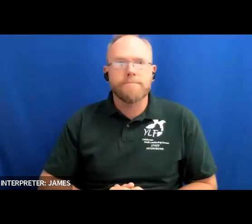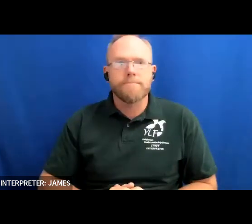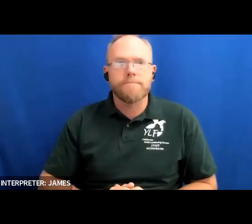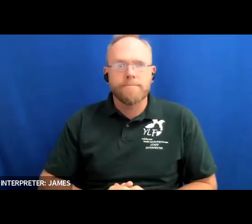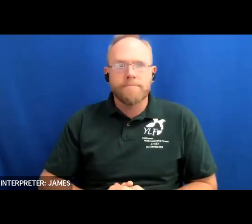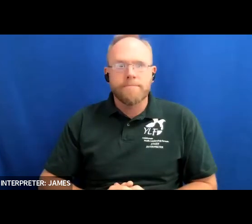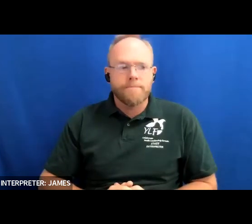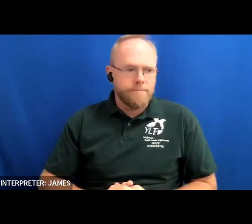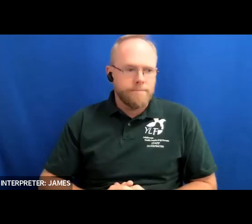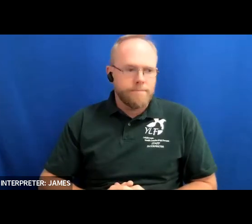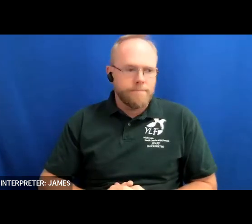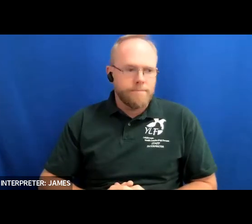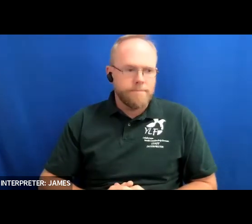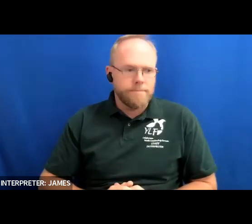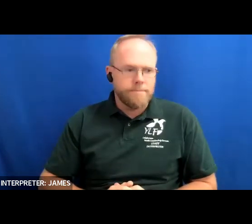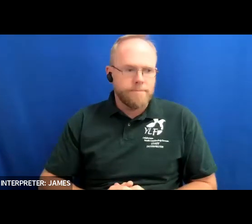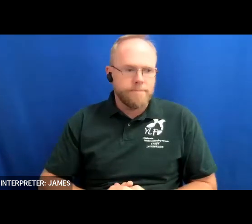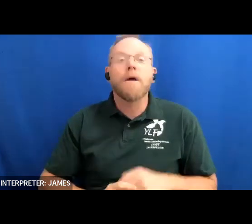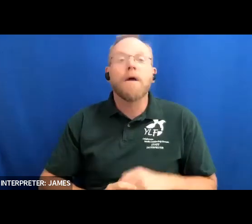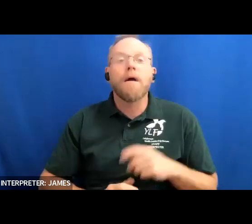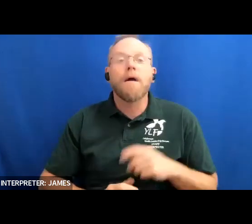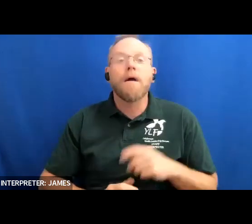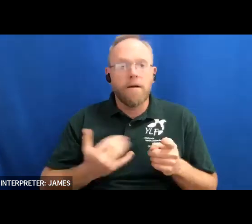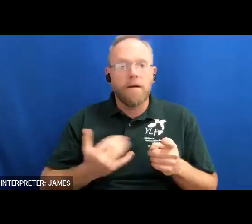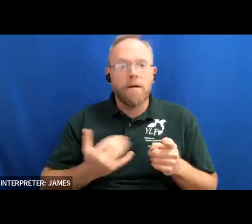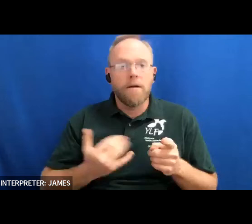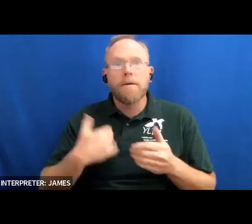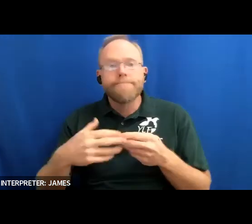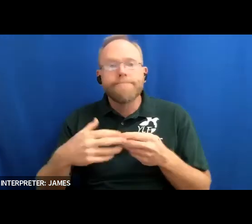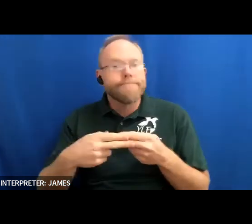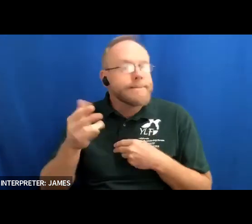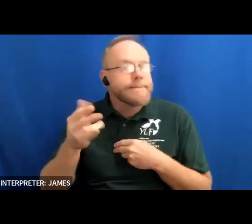please move to slide 17. how to recognize accessibility